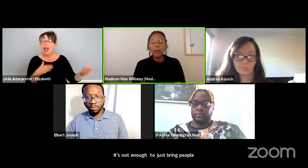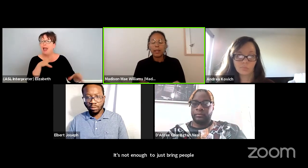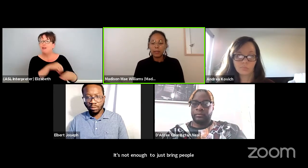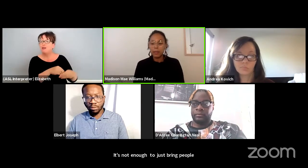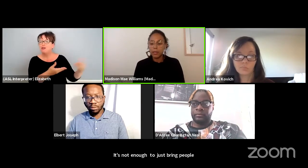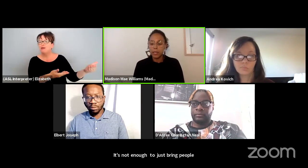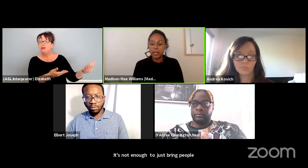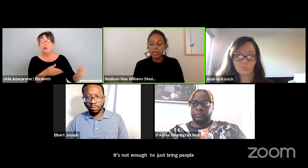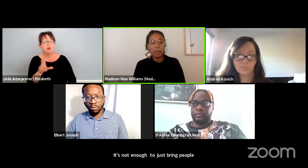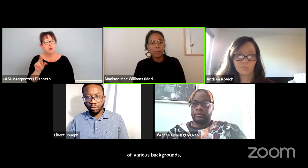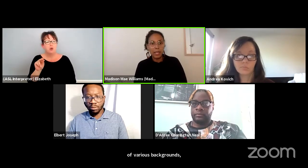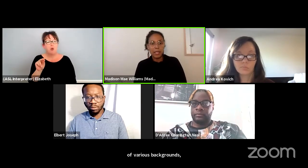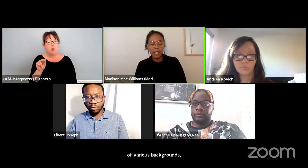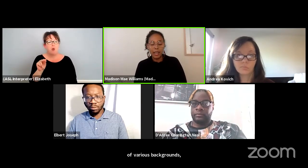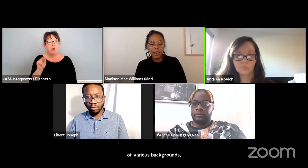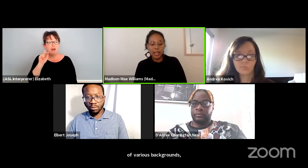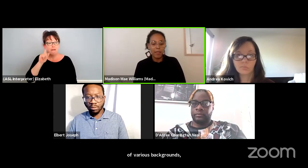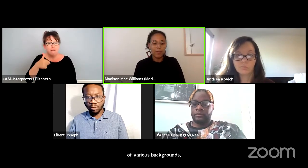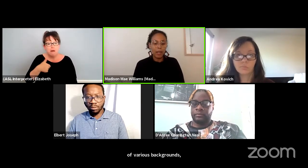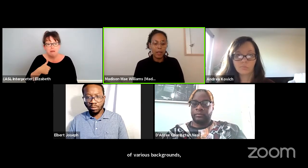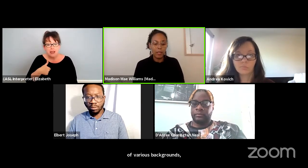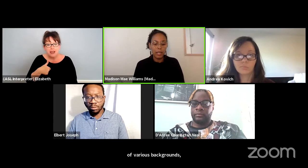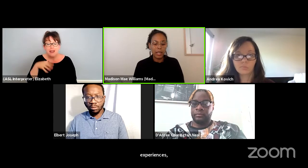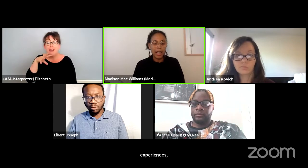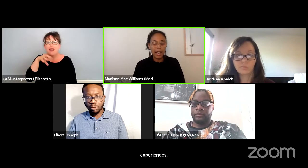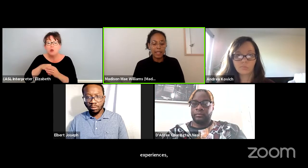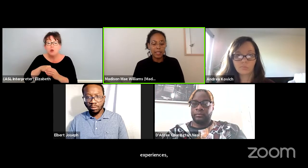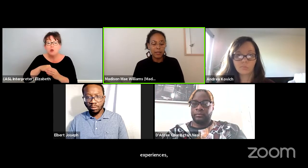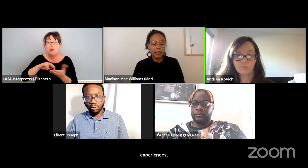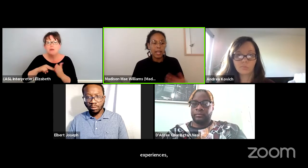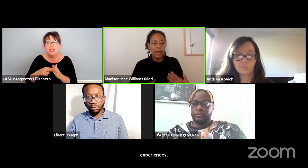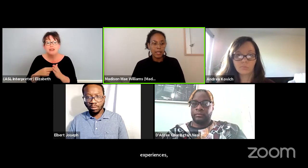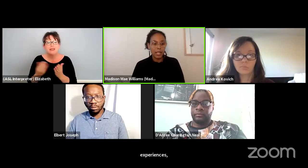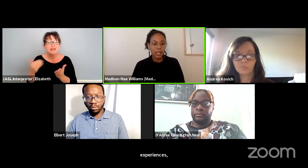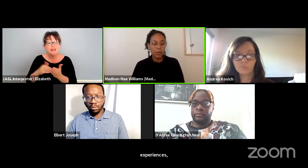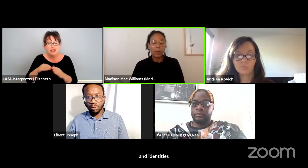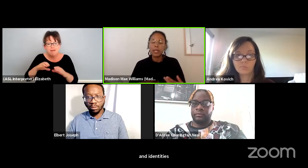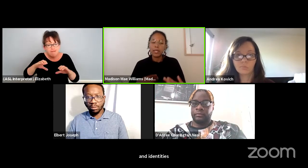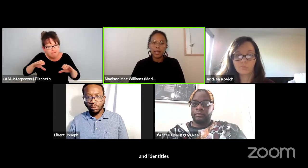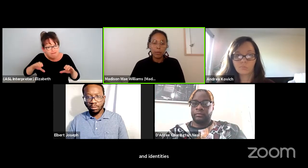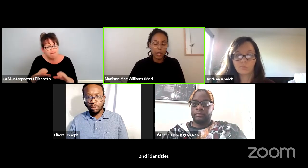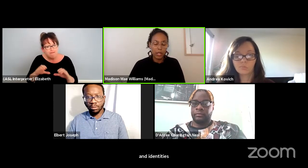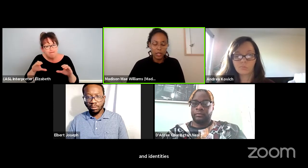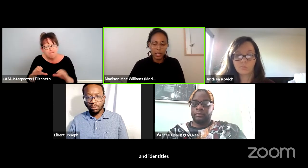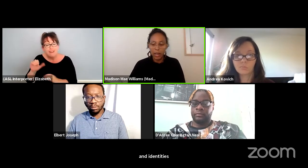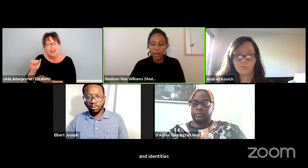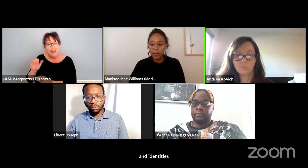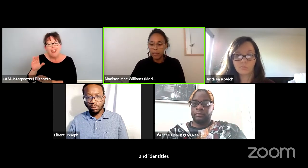But inclusion to me involves an active engagement with celebration of